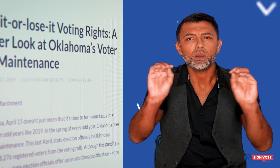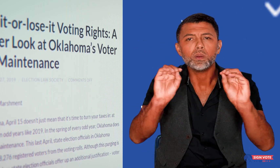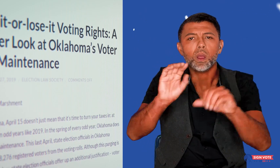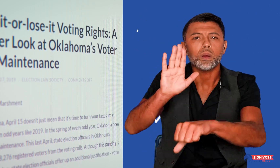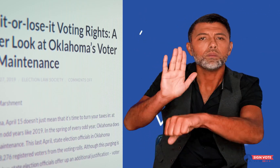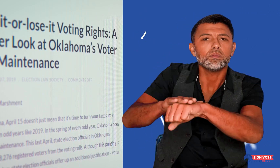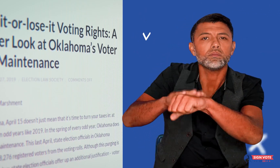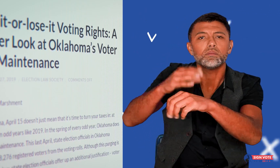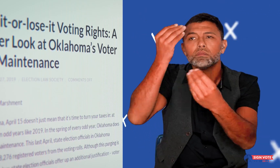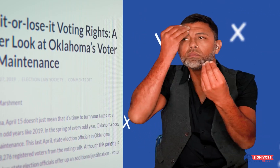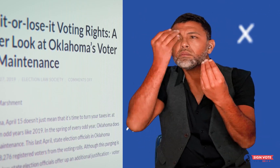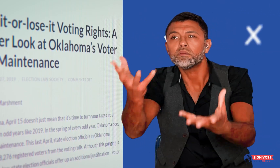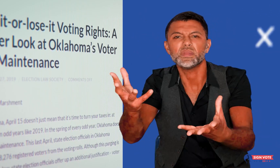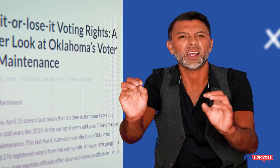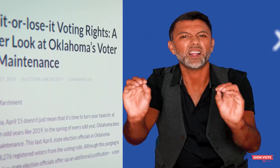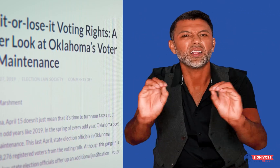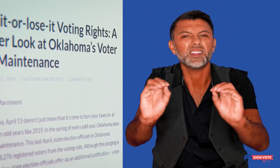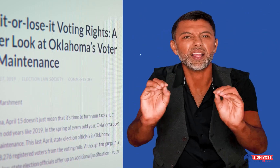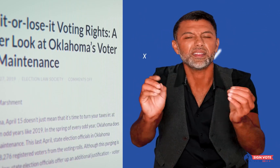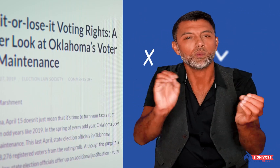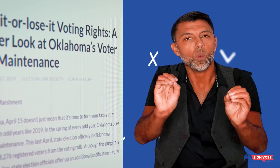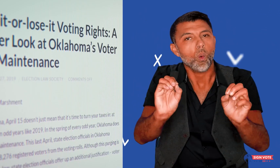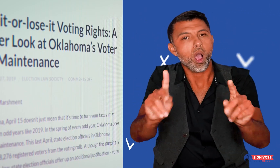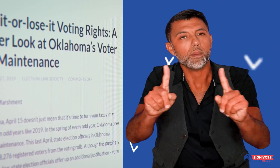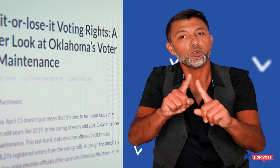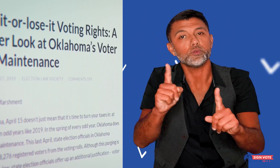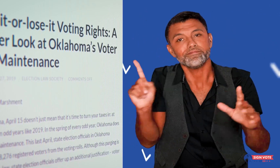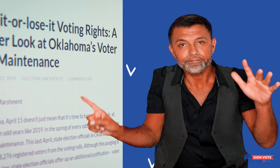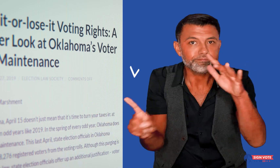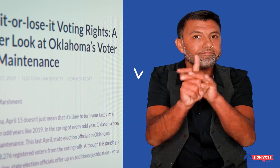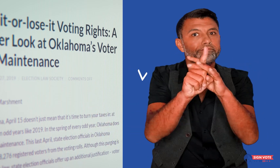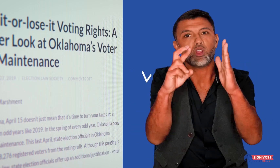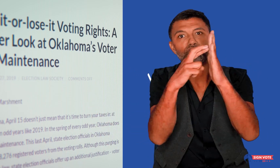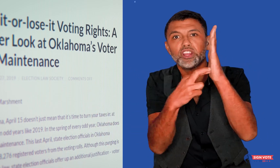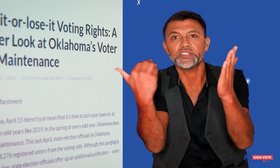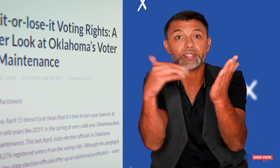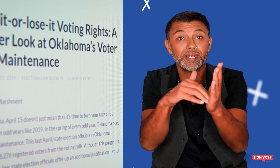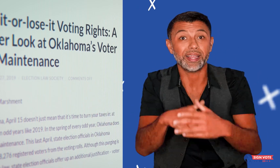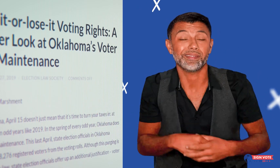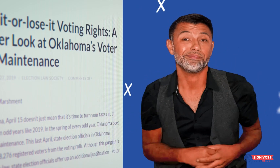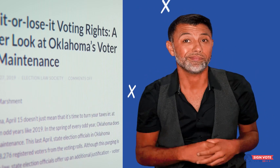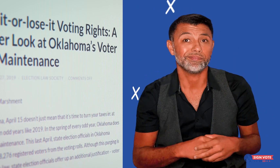with no prior warning and without notice. They were given no opportunity to show up and re-register.